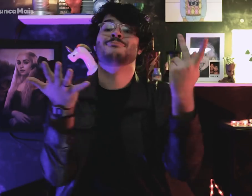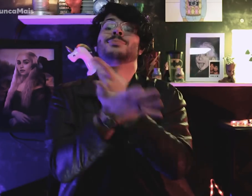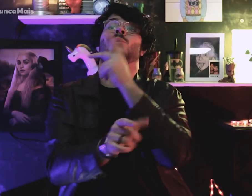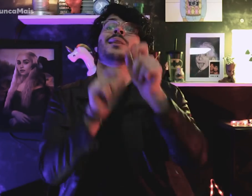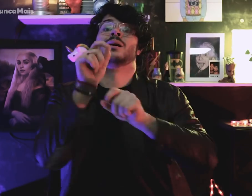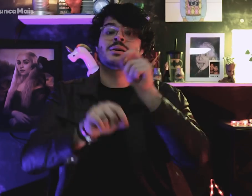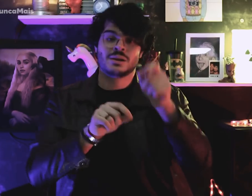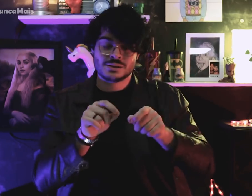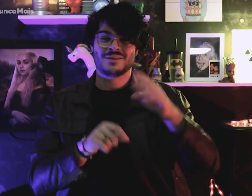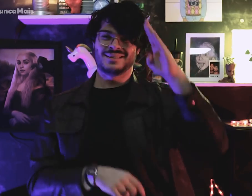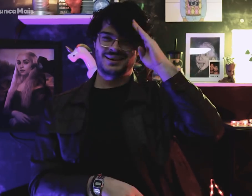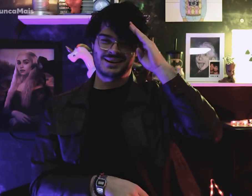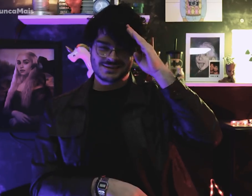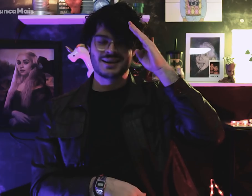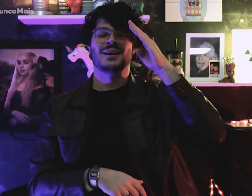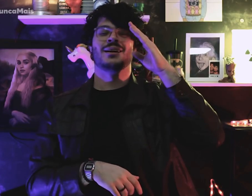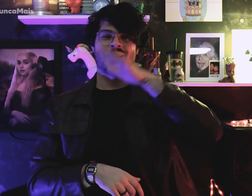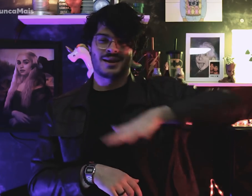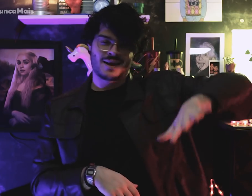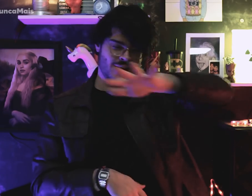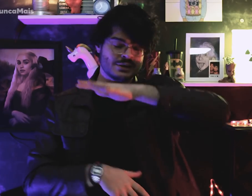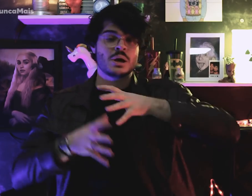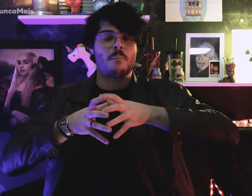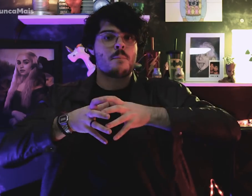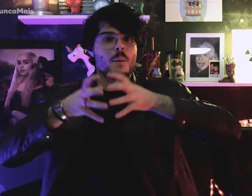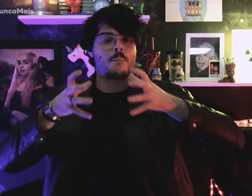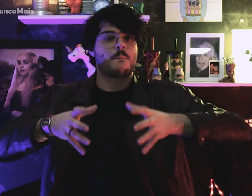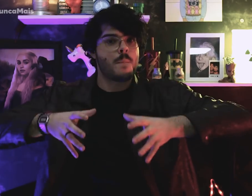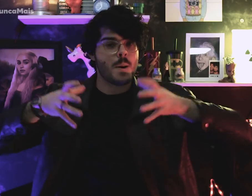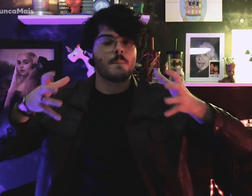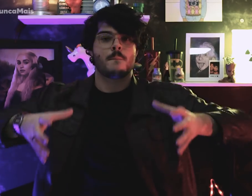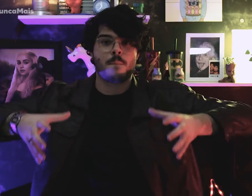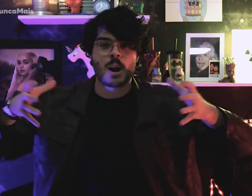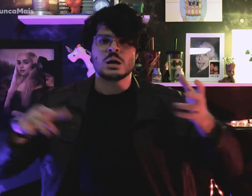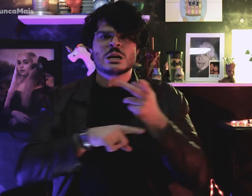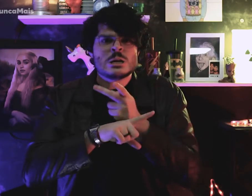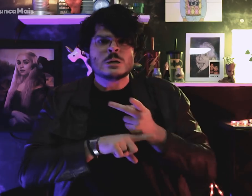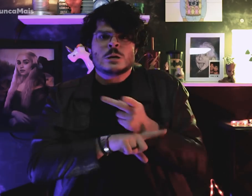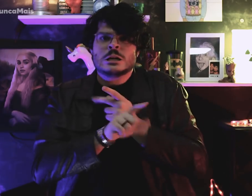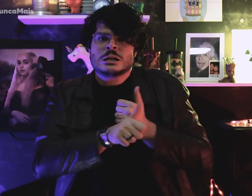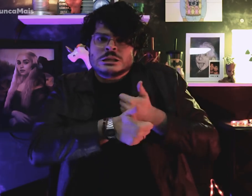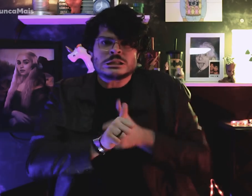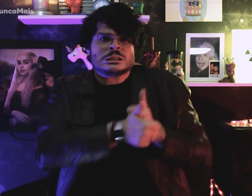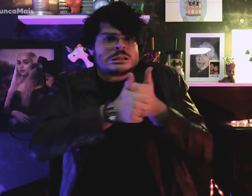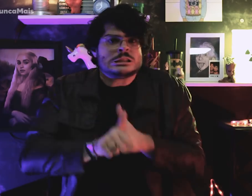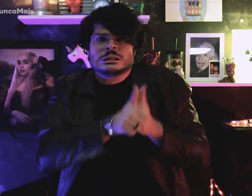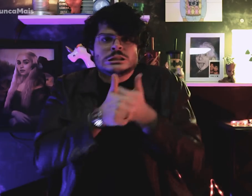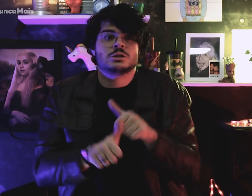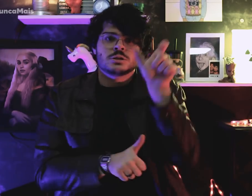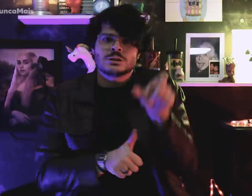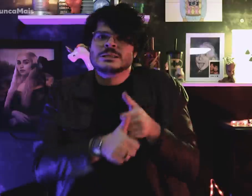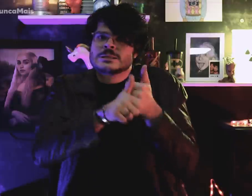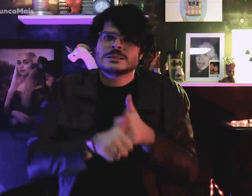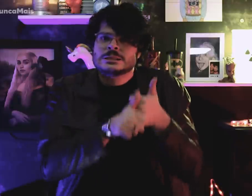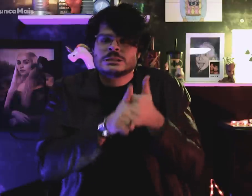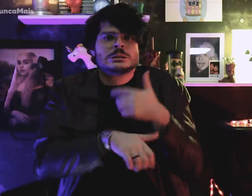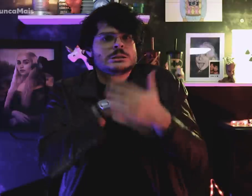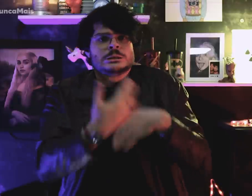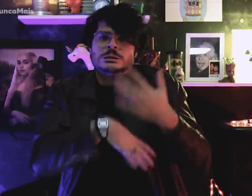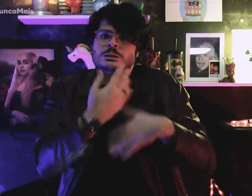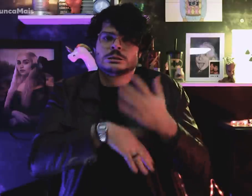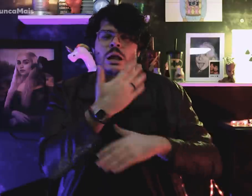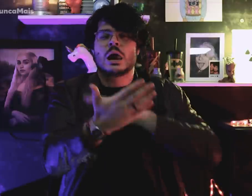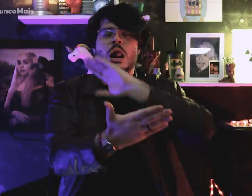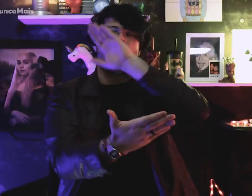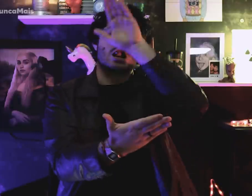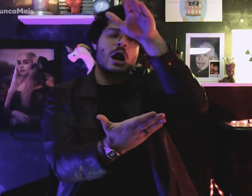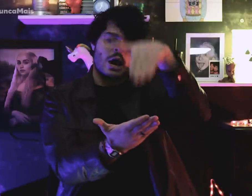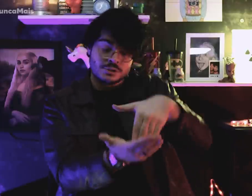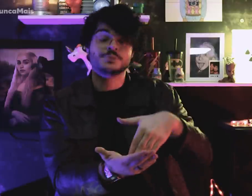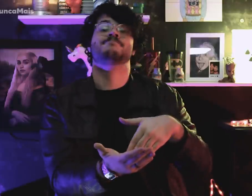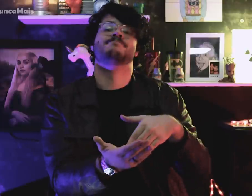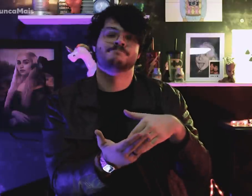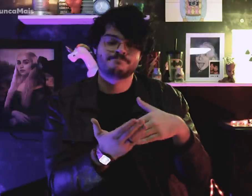from that he became one of the most sought after.